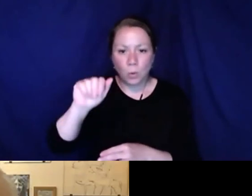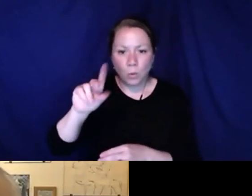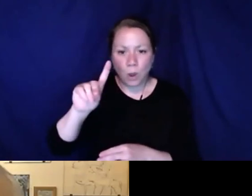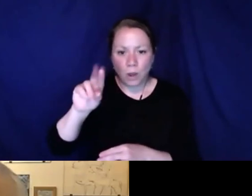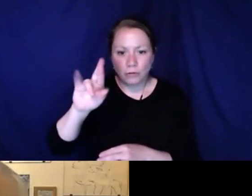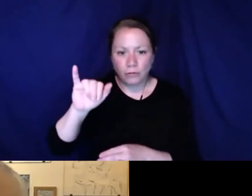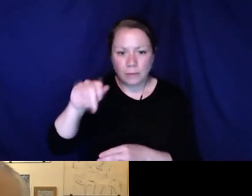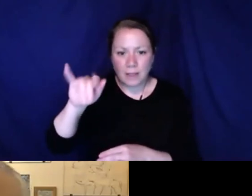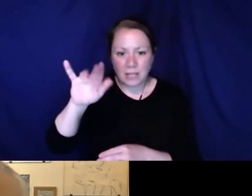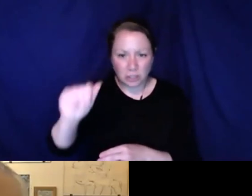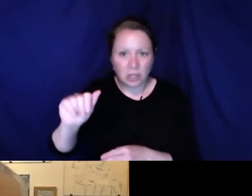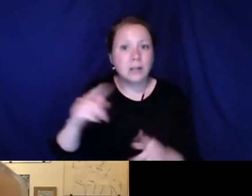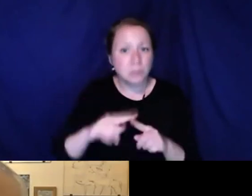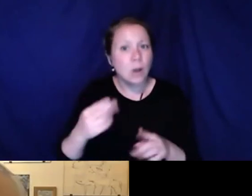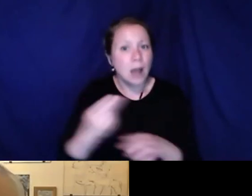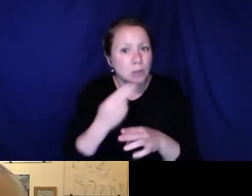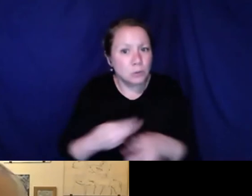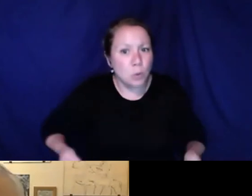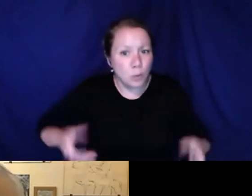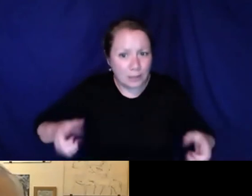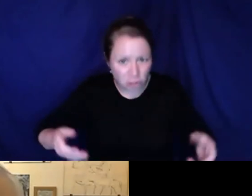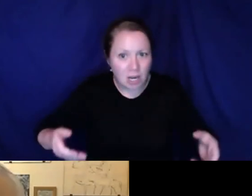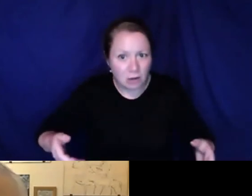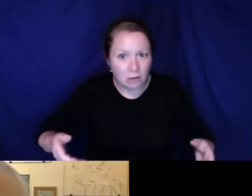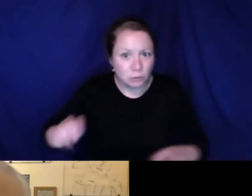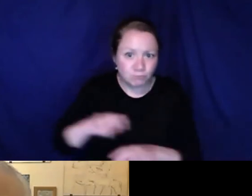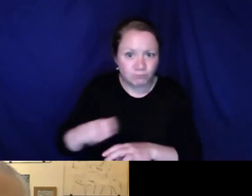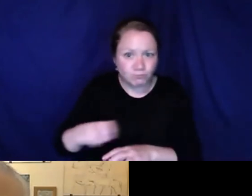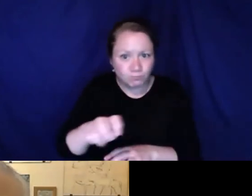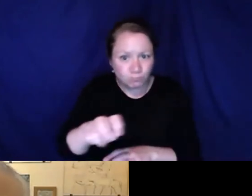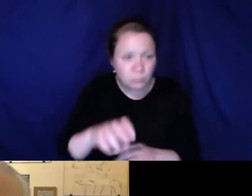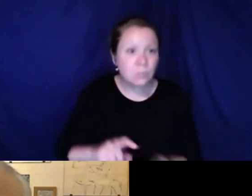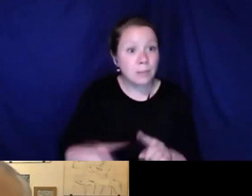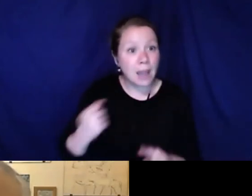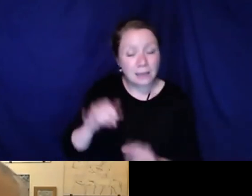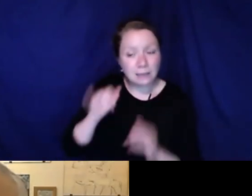an incomplete